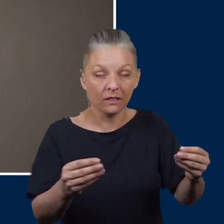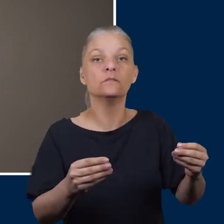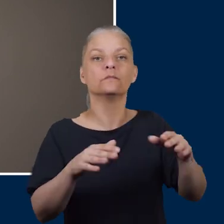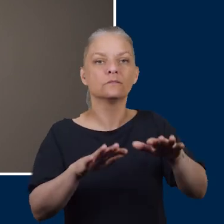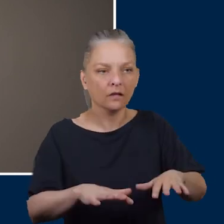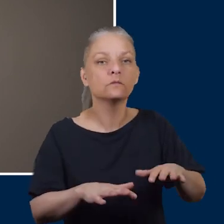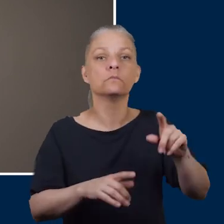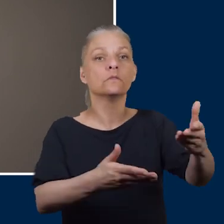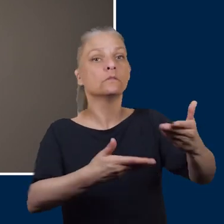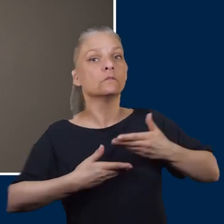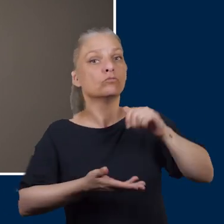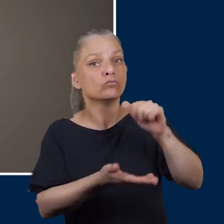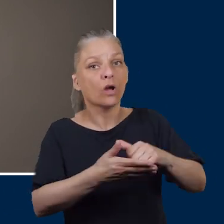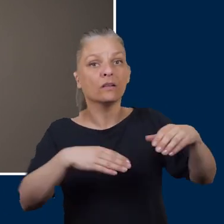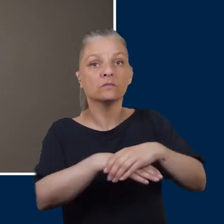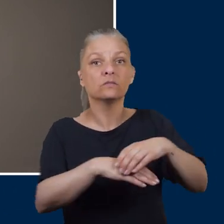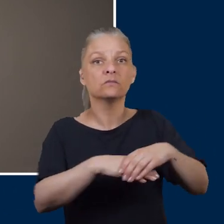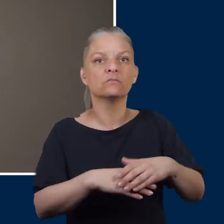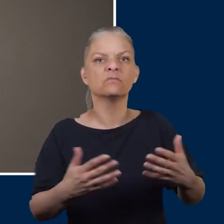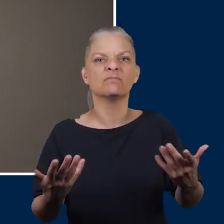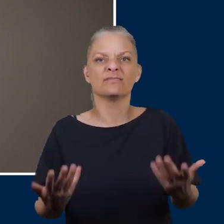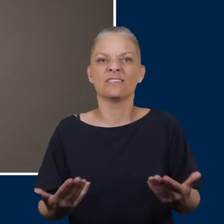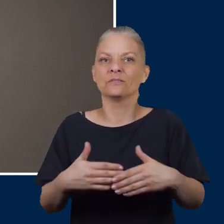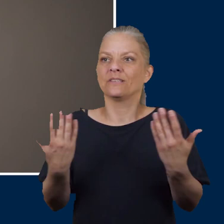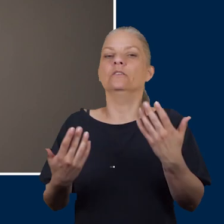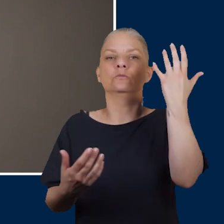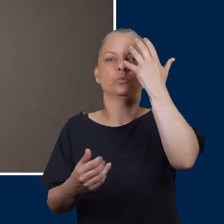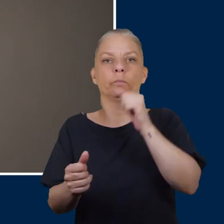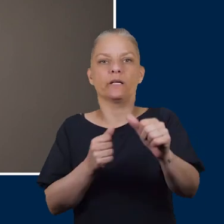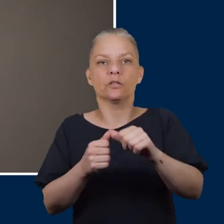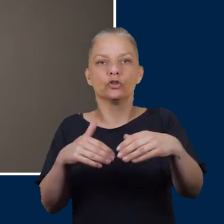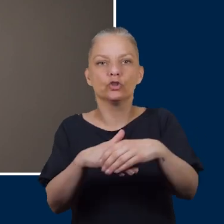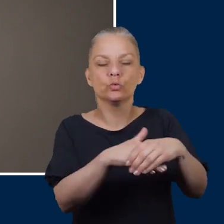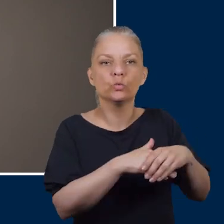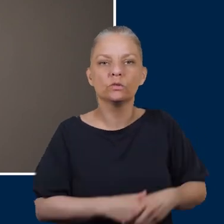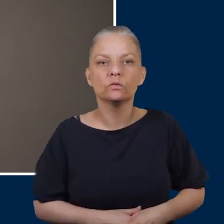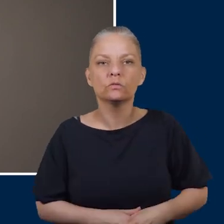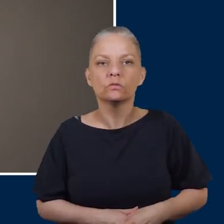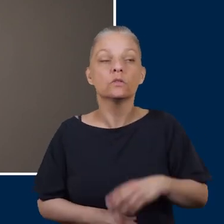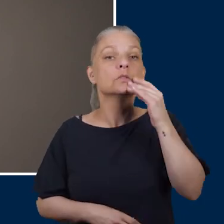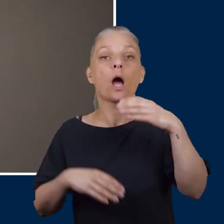the catalogue nowadays is so much better. Diabetic shoes used to be heavy and plumpish